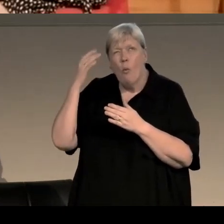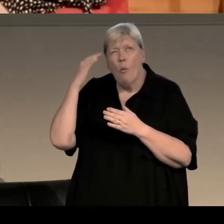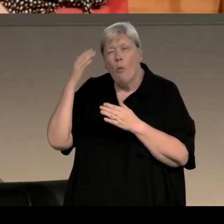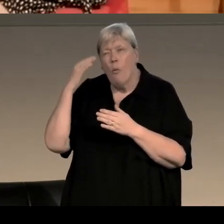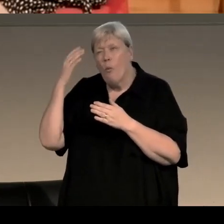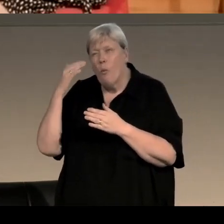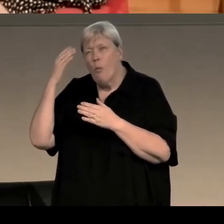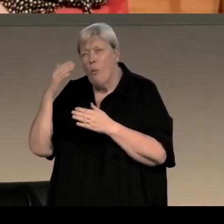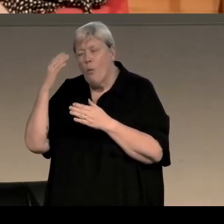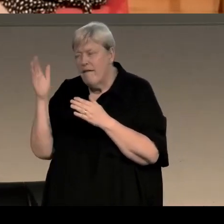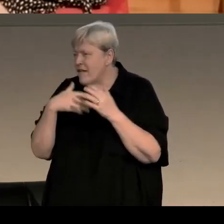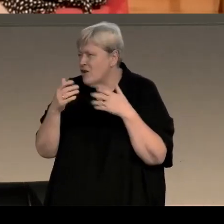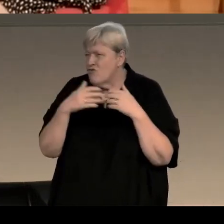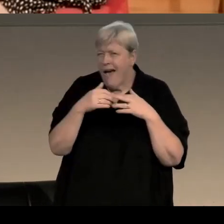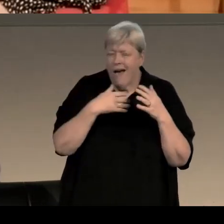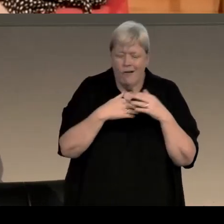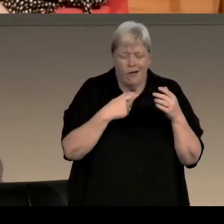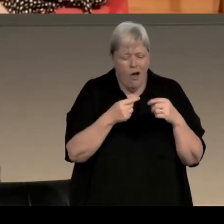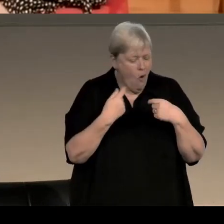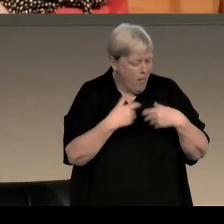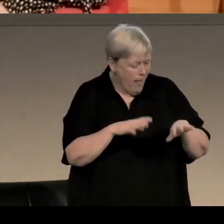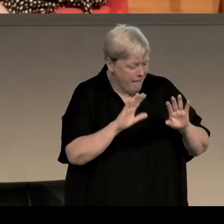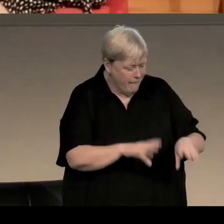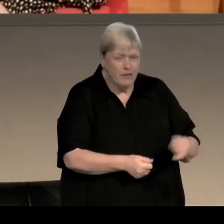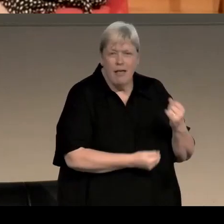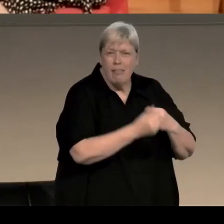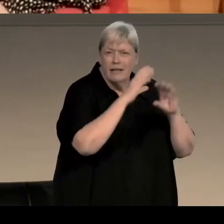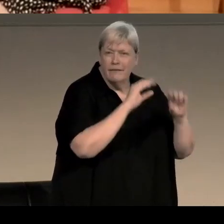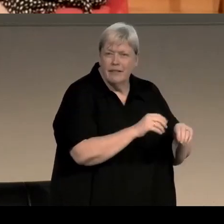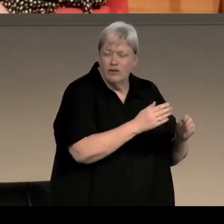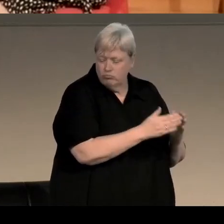I'd be figuring out how to get from where I'd left the last bit to where I was going to go with the next bit,